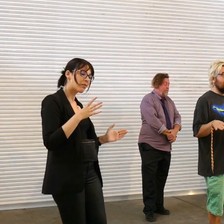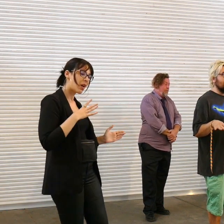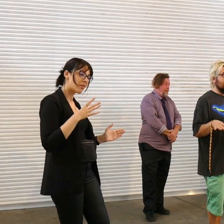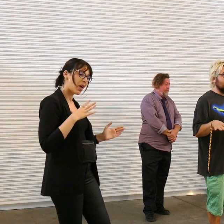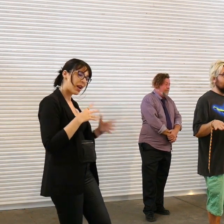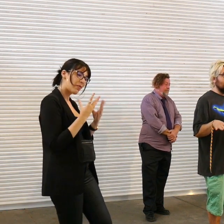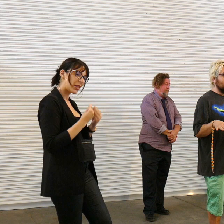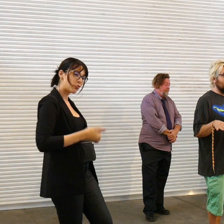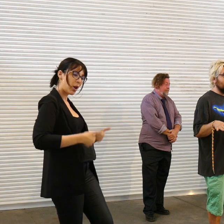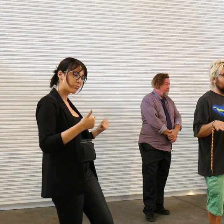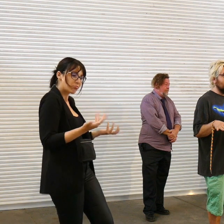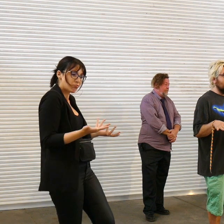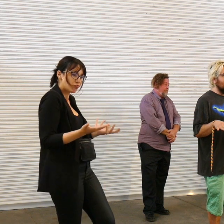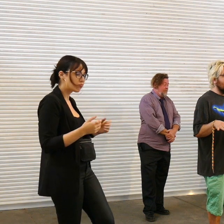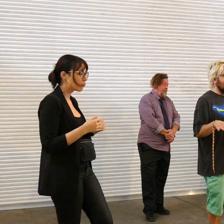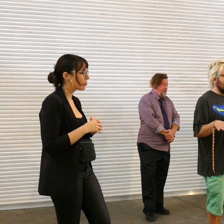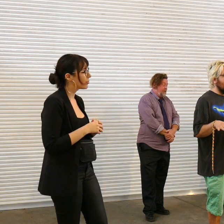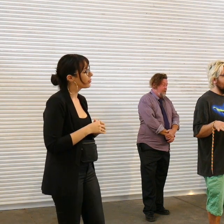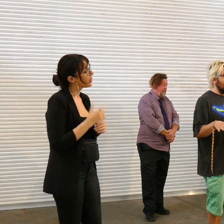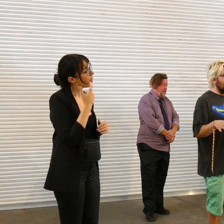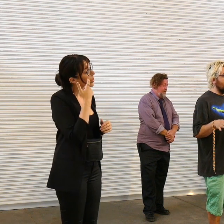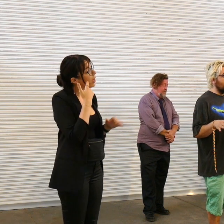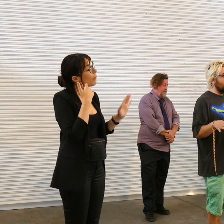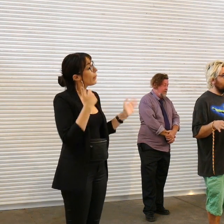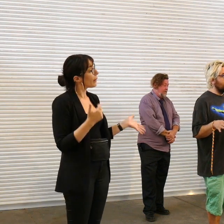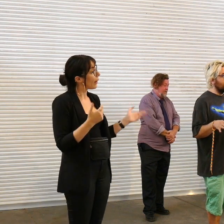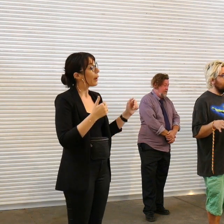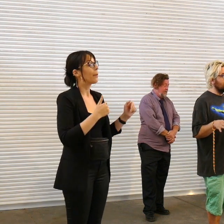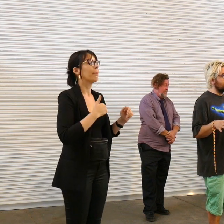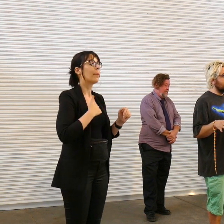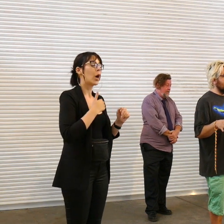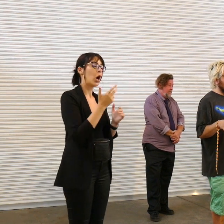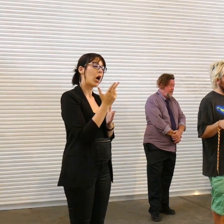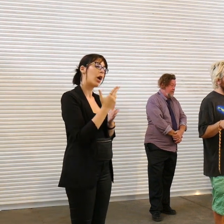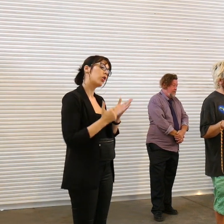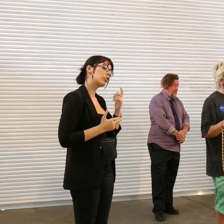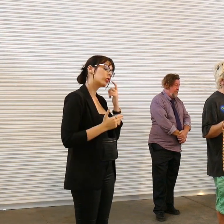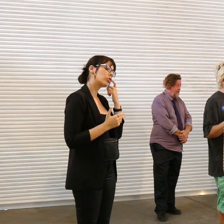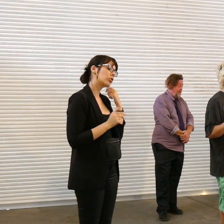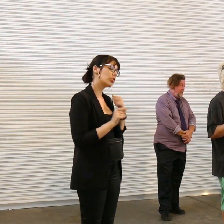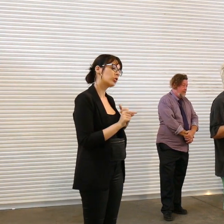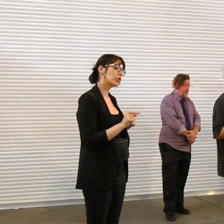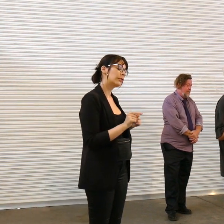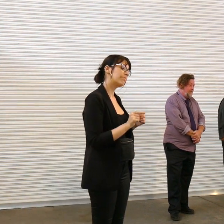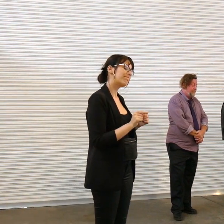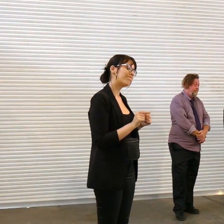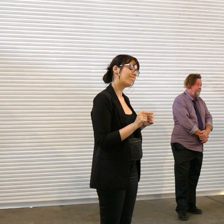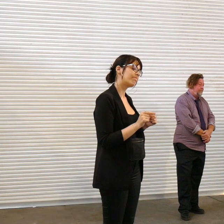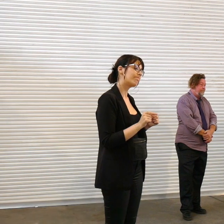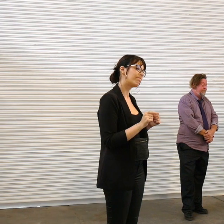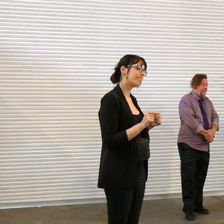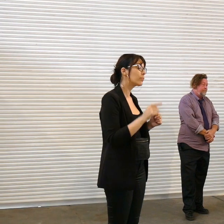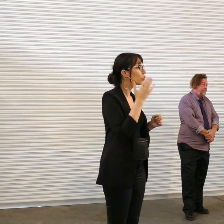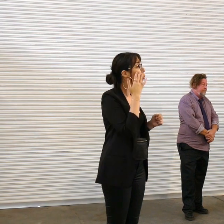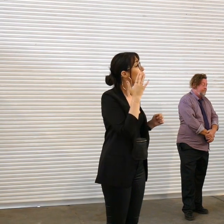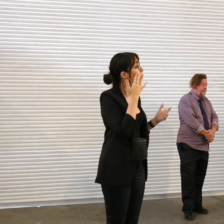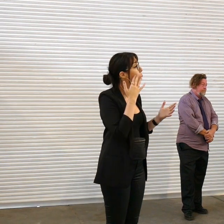as it is um and yeah my work was uh you know when they asked me if I wanted a room they're like we